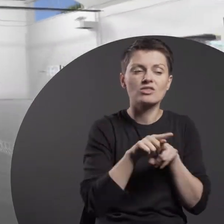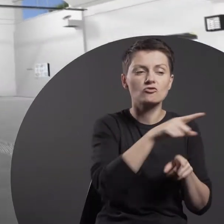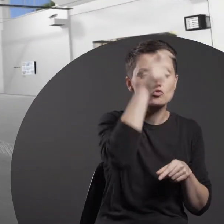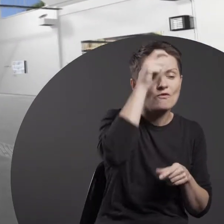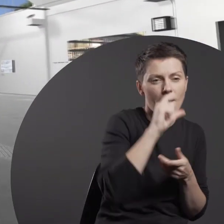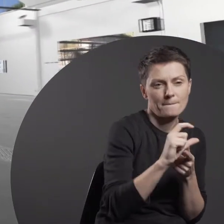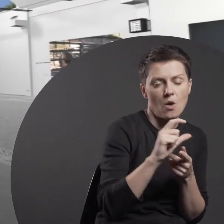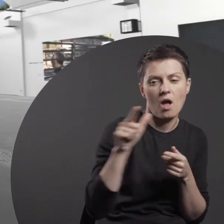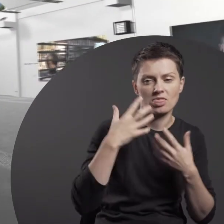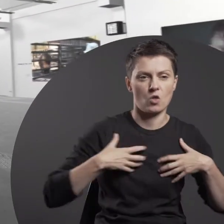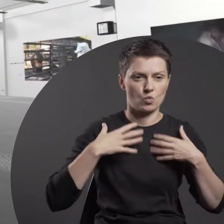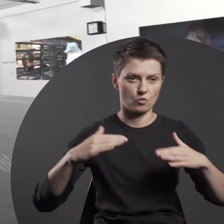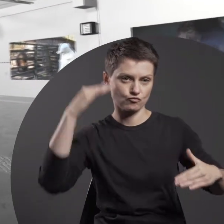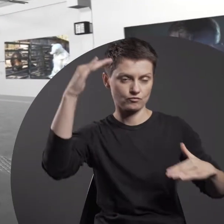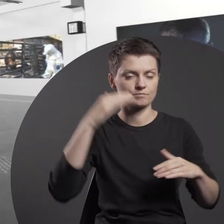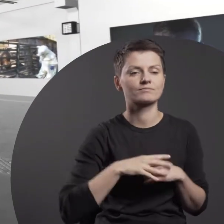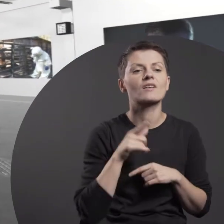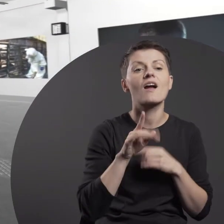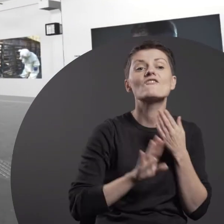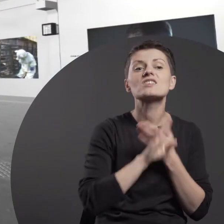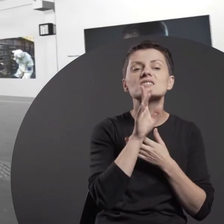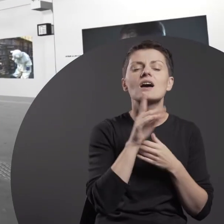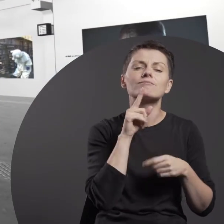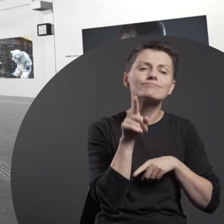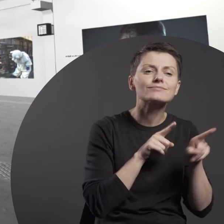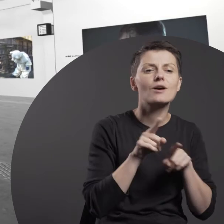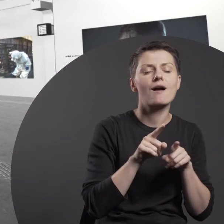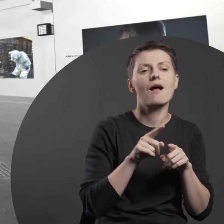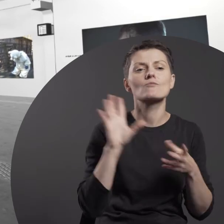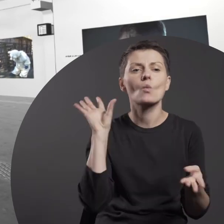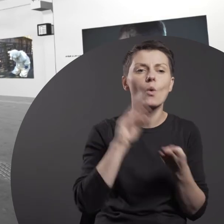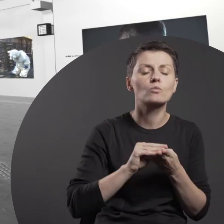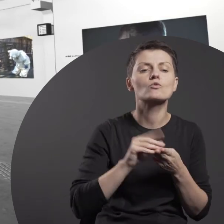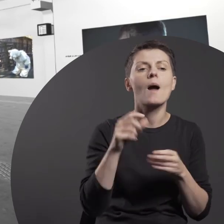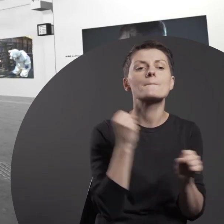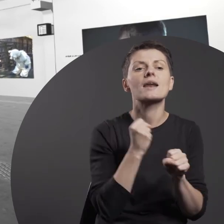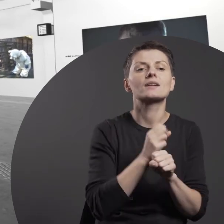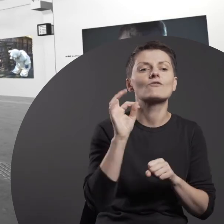Symbolically, the exhibition is summarized by the works of Oskar Dawicki and Stanisław Dróżdż: